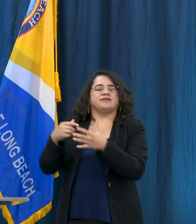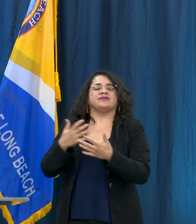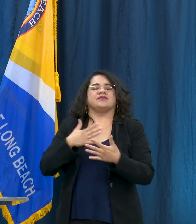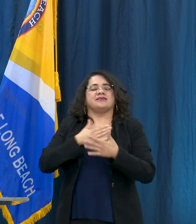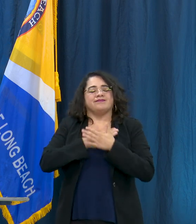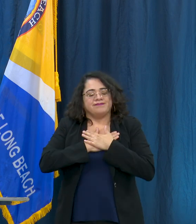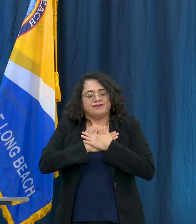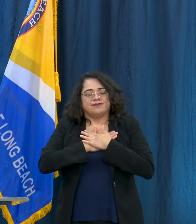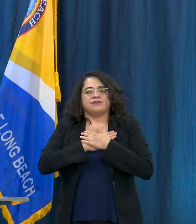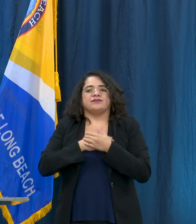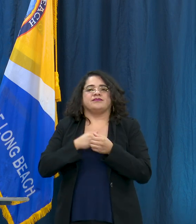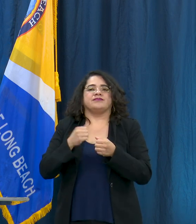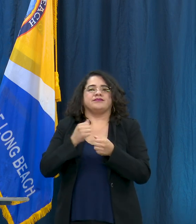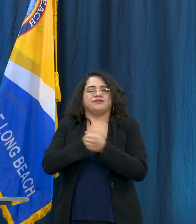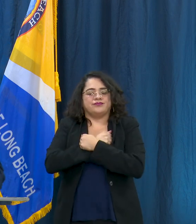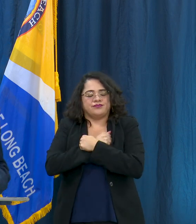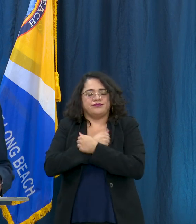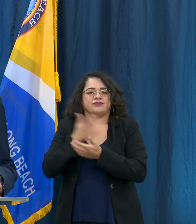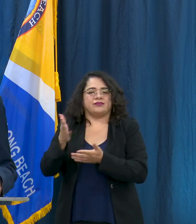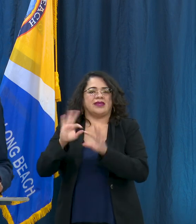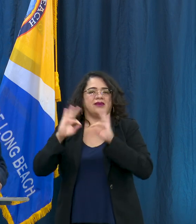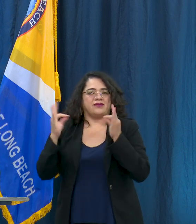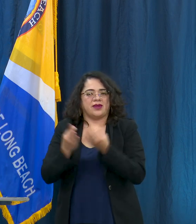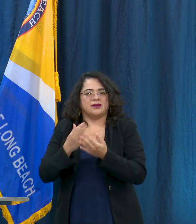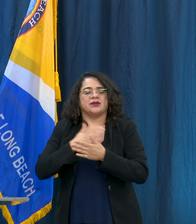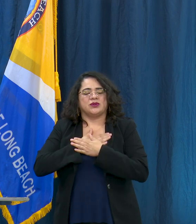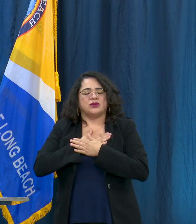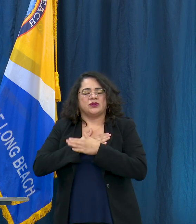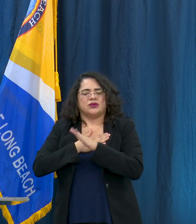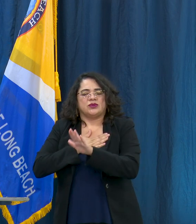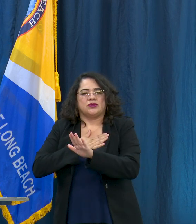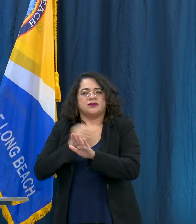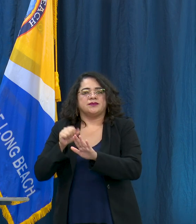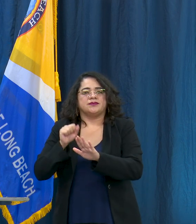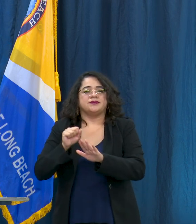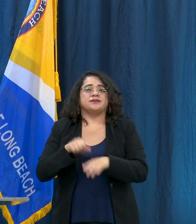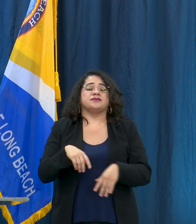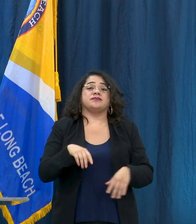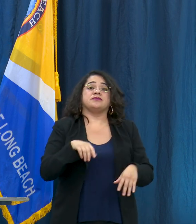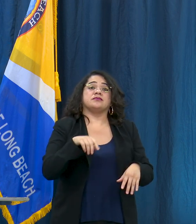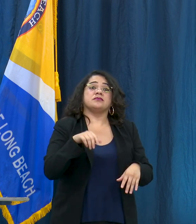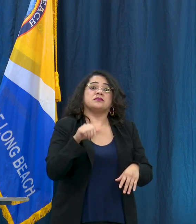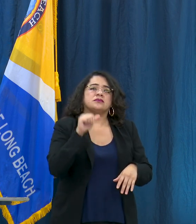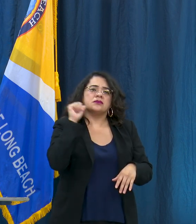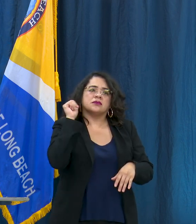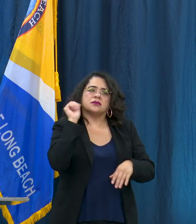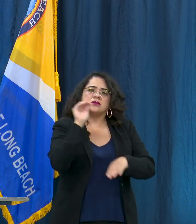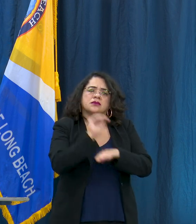want to talk about our health order that got released late last night. First, I